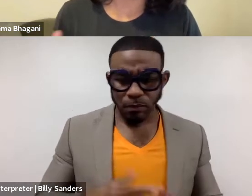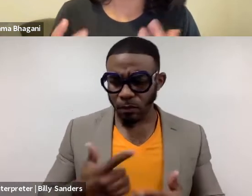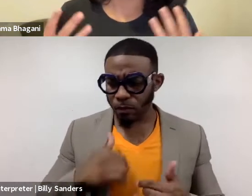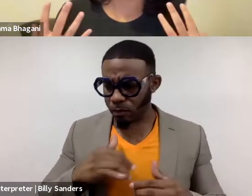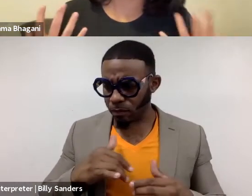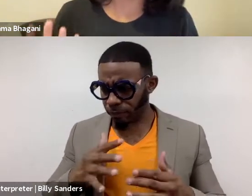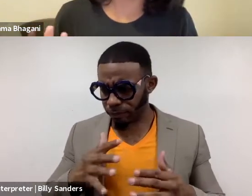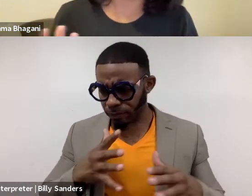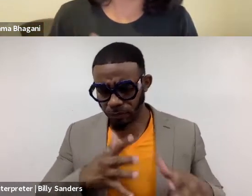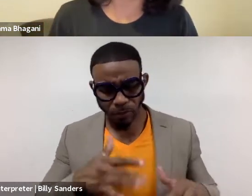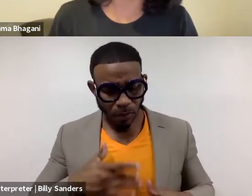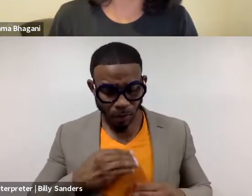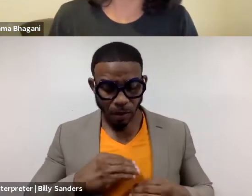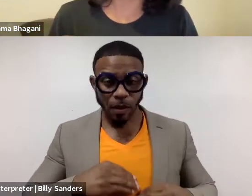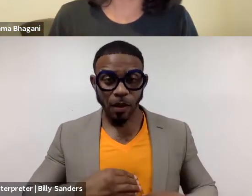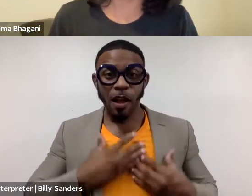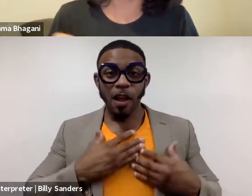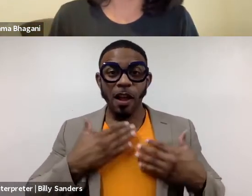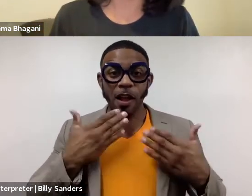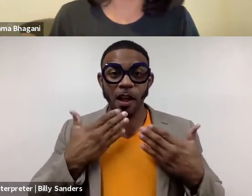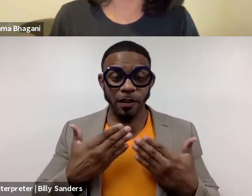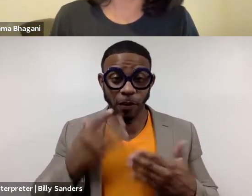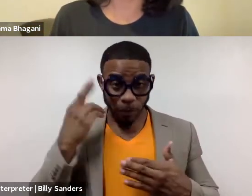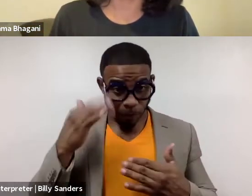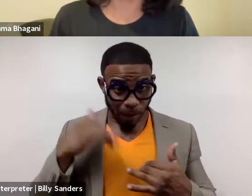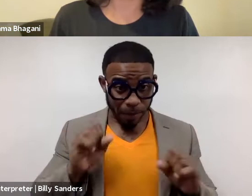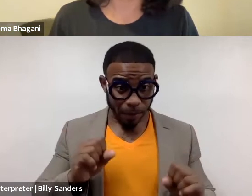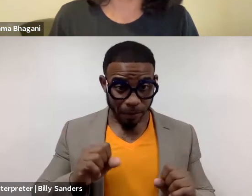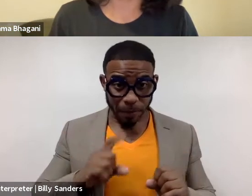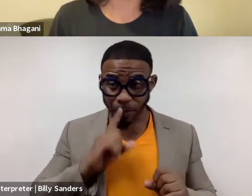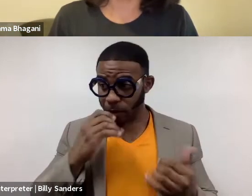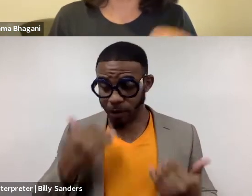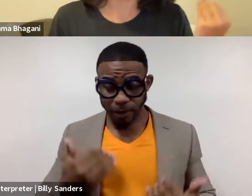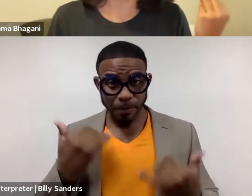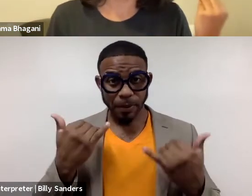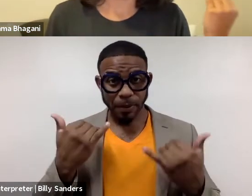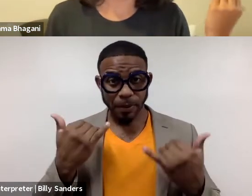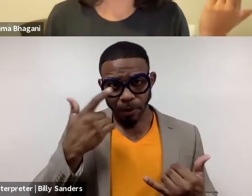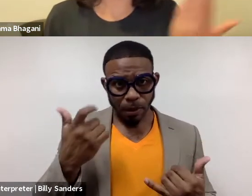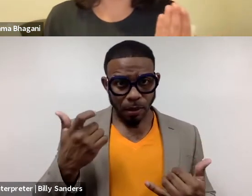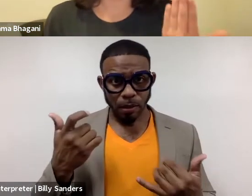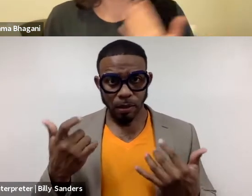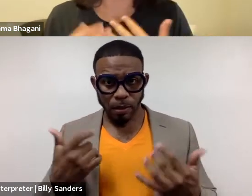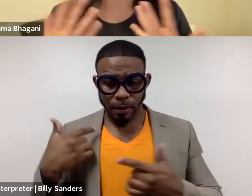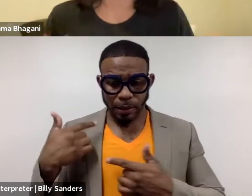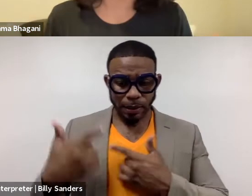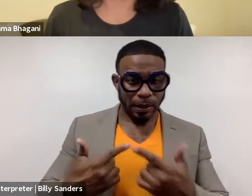And I feel so grateful because the reason why I'm able to be who I am today is because of the legacies that my mentors,